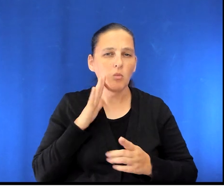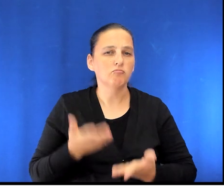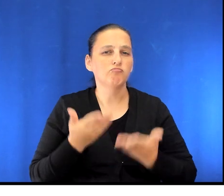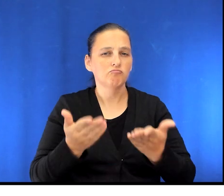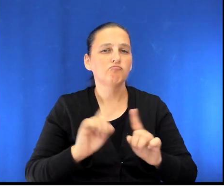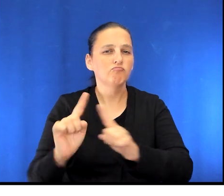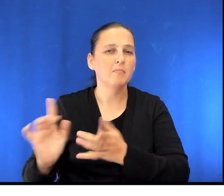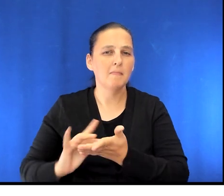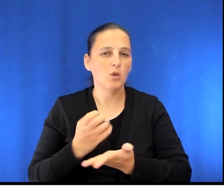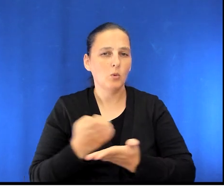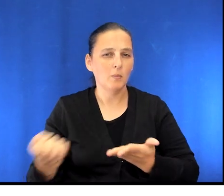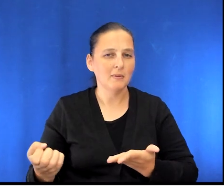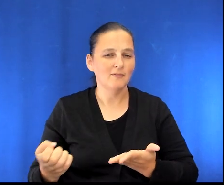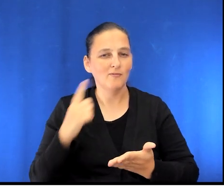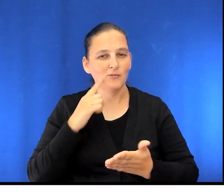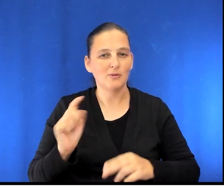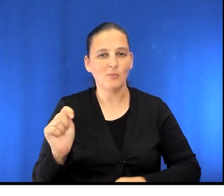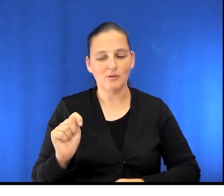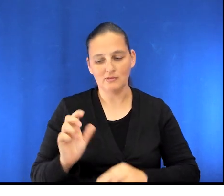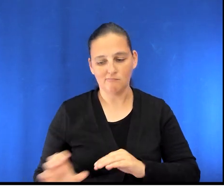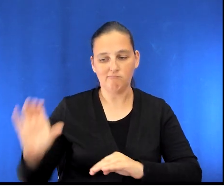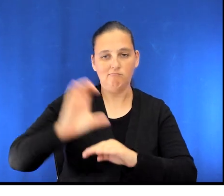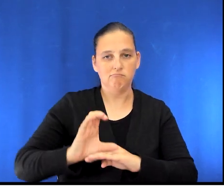and provide you with resources on where to access this equipment.